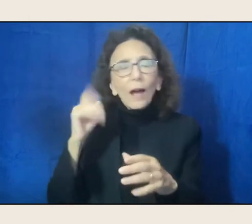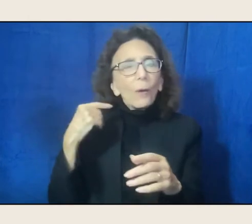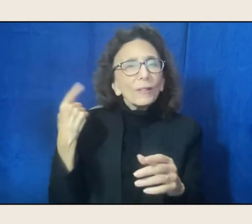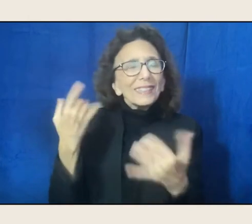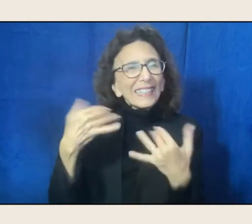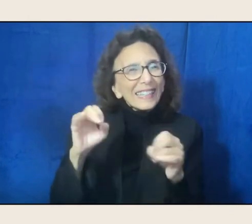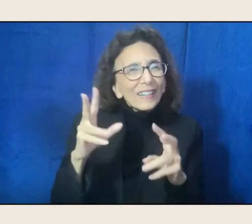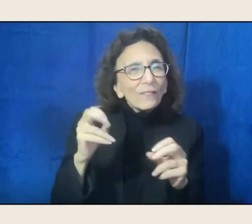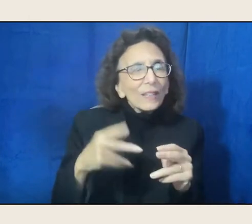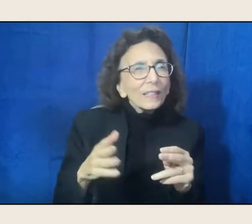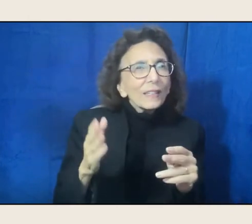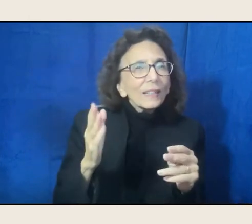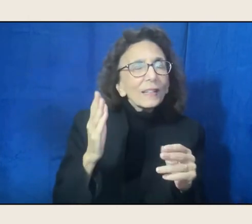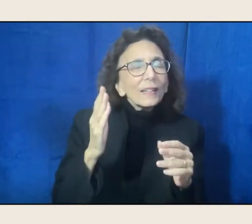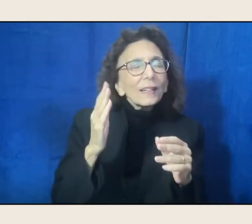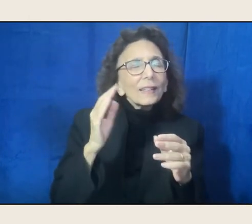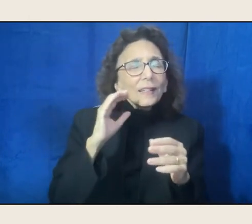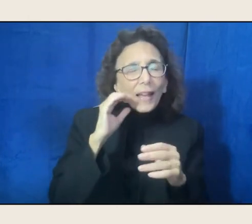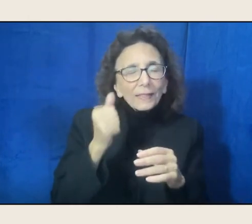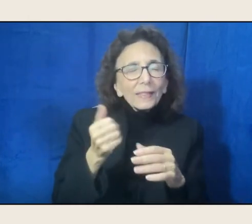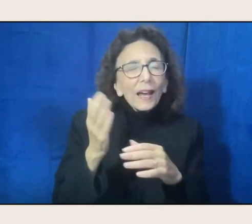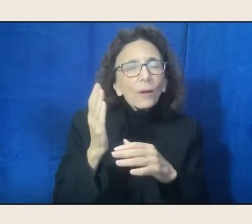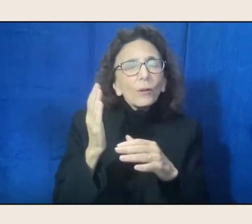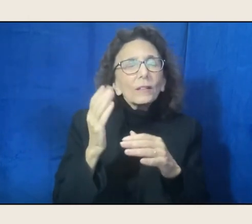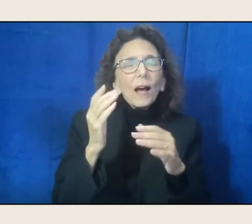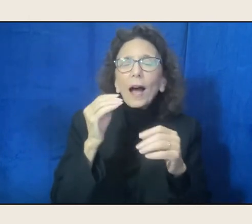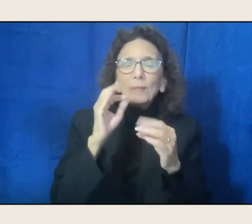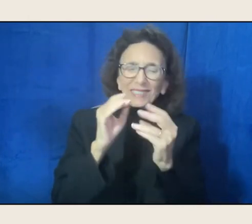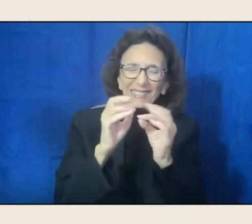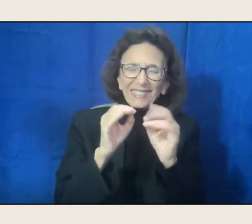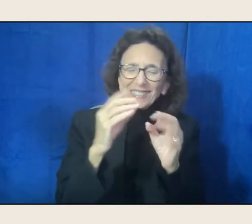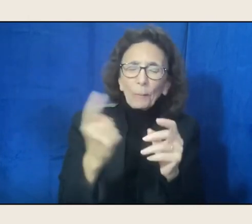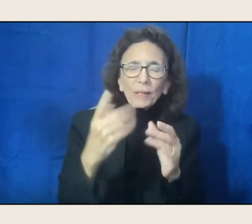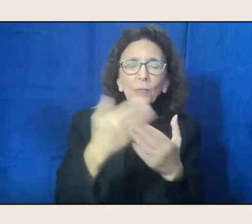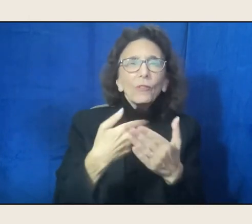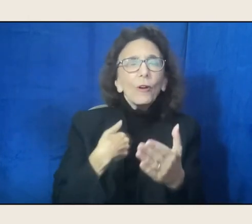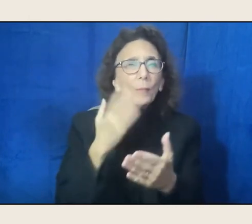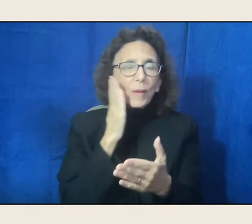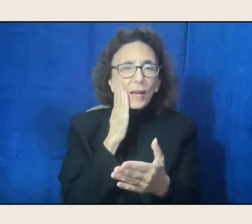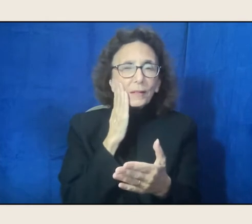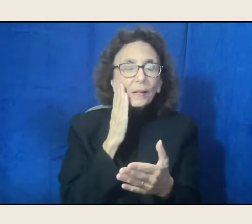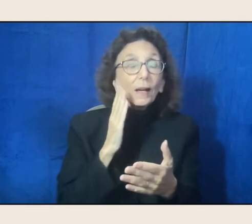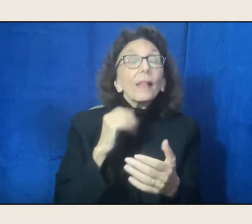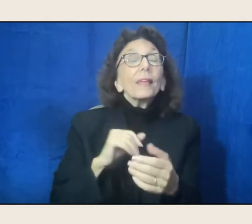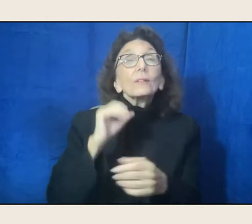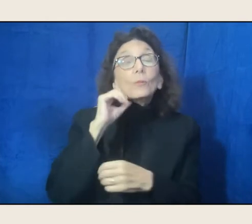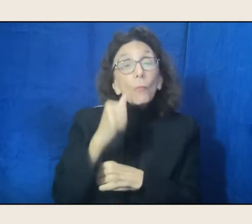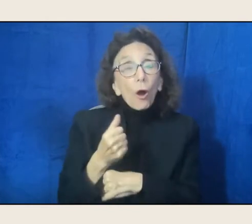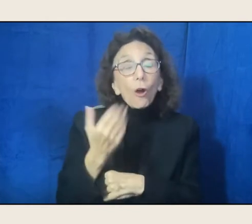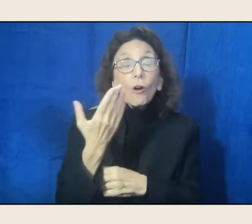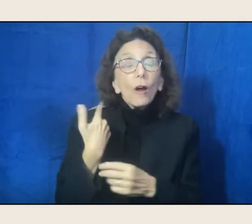The next day, I might look at it and say oh well, I need to tweak this, or this isn't, but what's important to it,